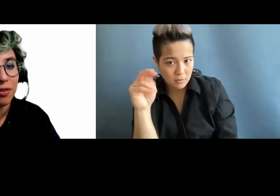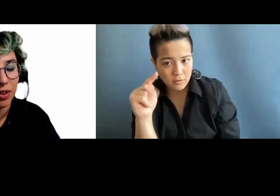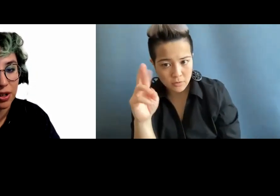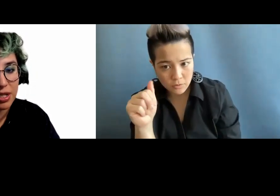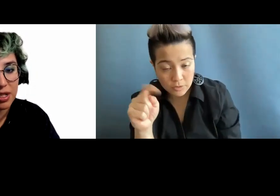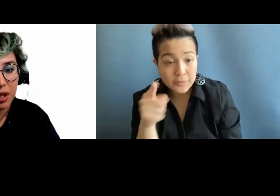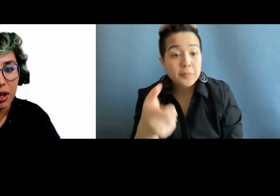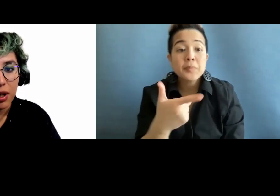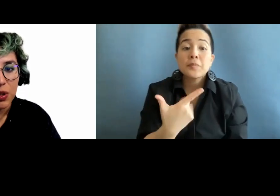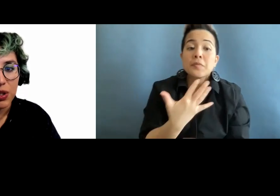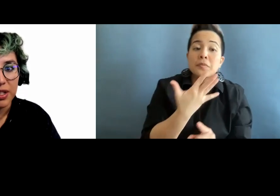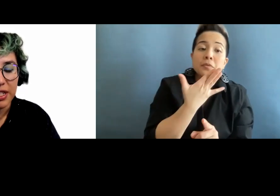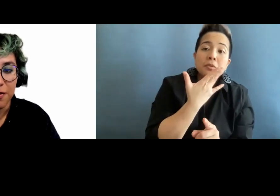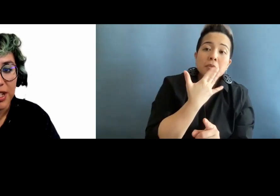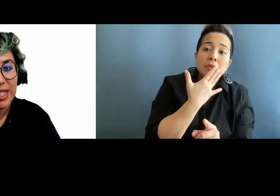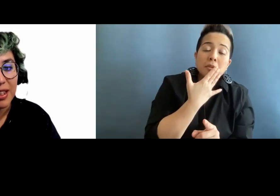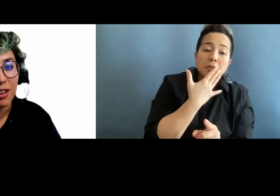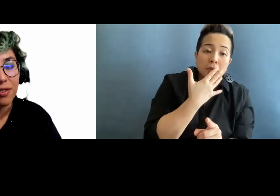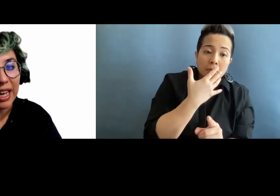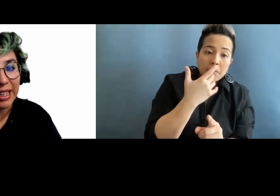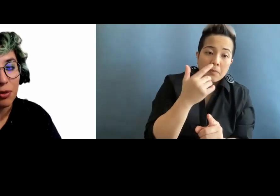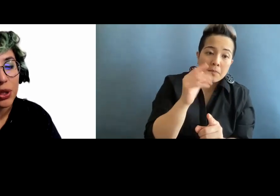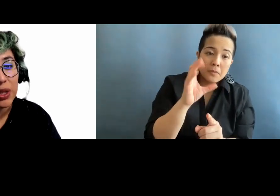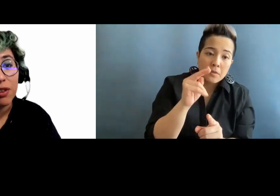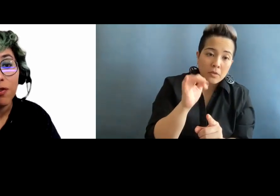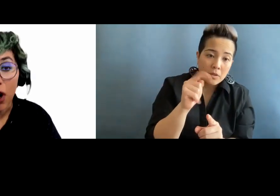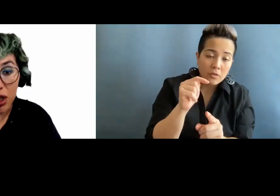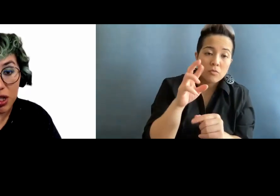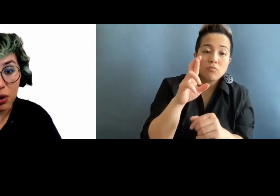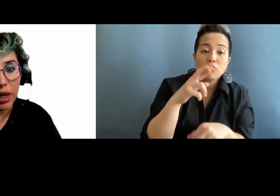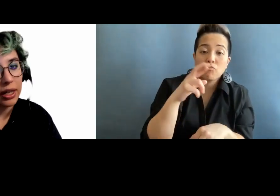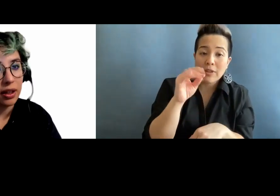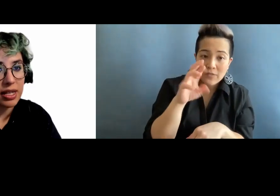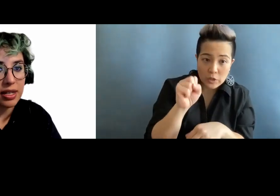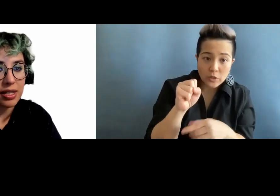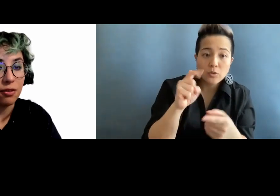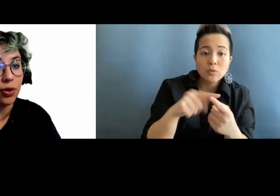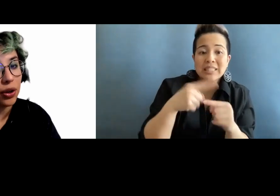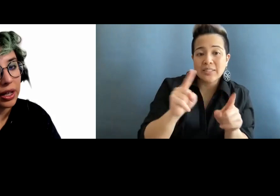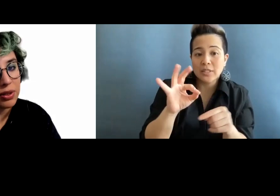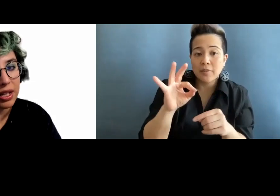refers to the difference of light in between the font or anything that is in the foreground